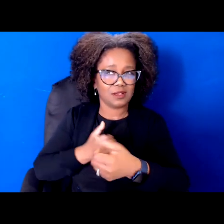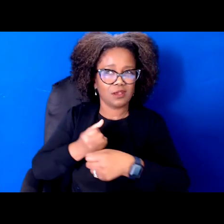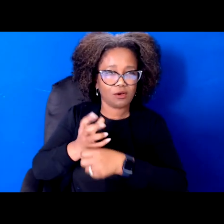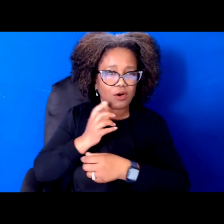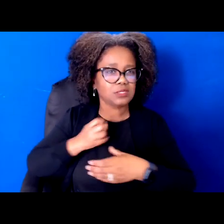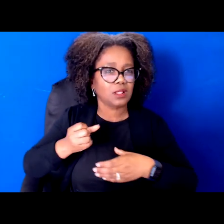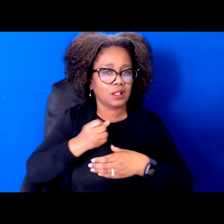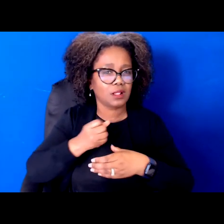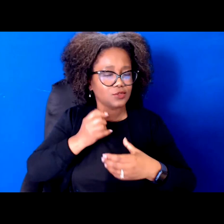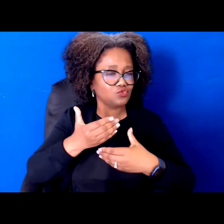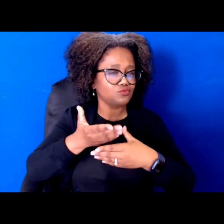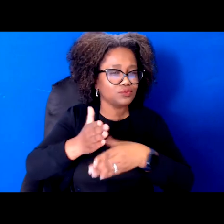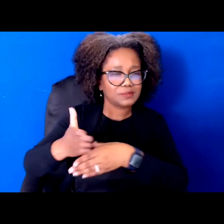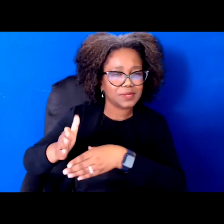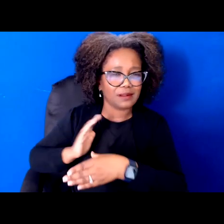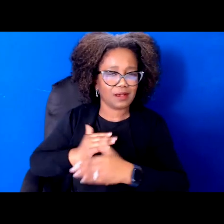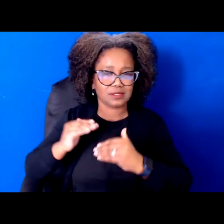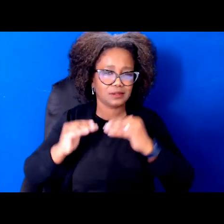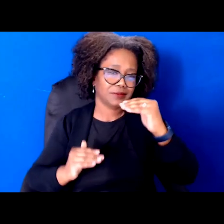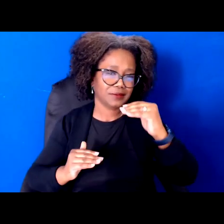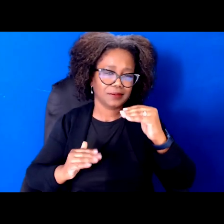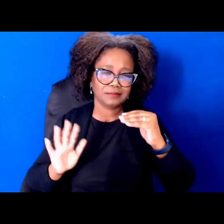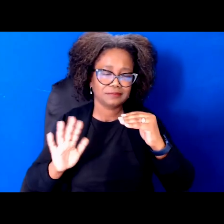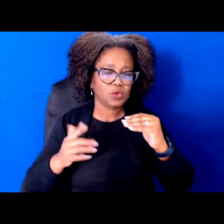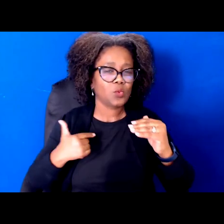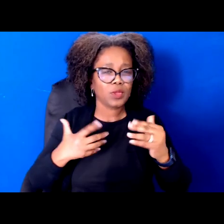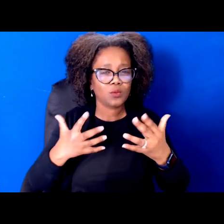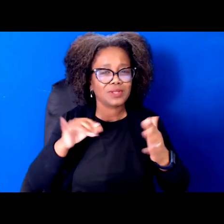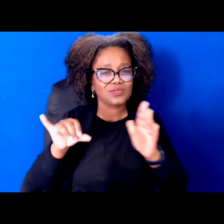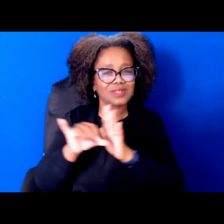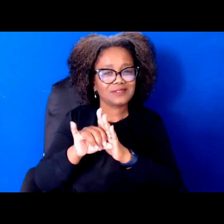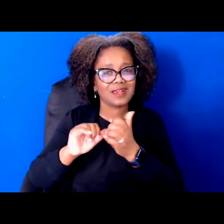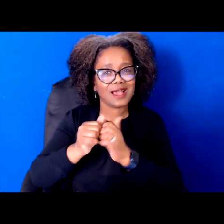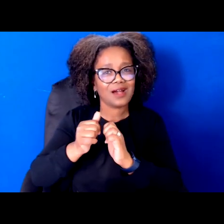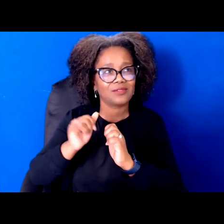And so we really work to identify how coming together can lead to concrete outcomes.